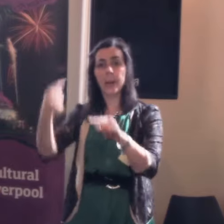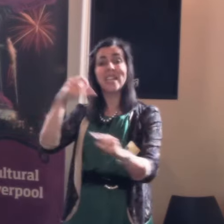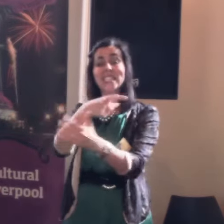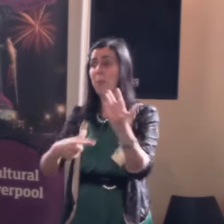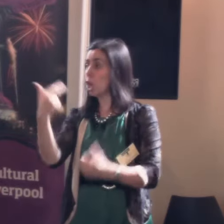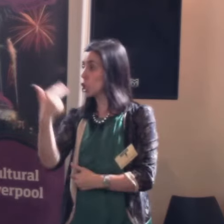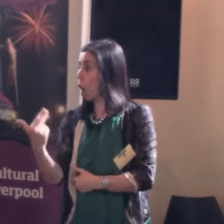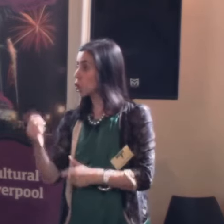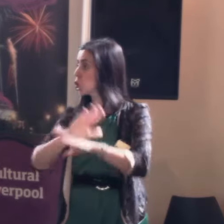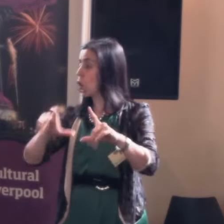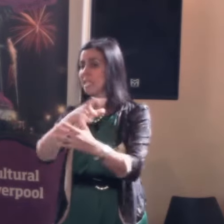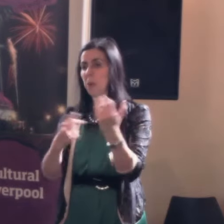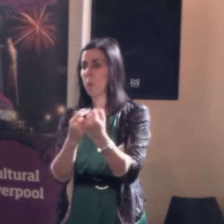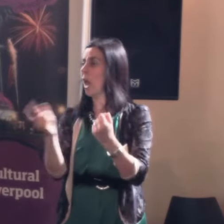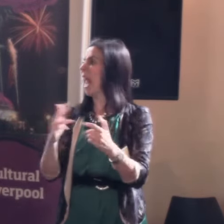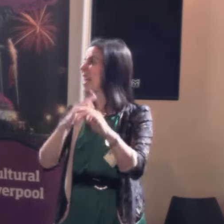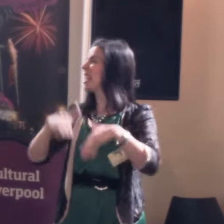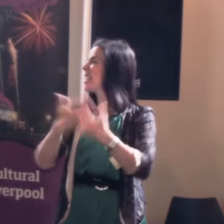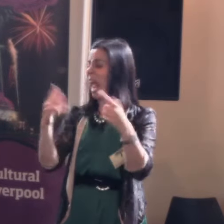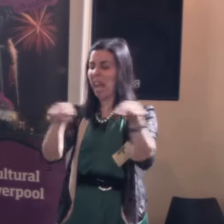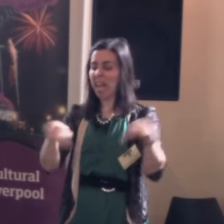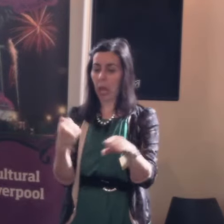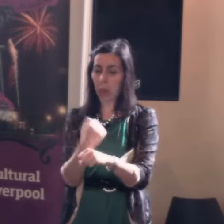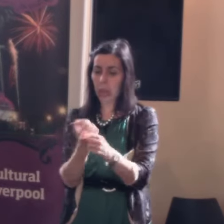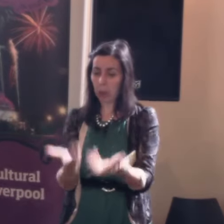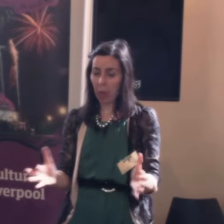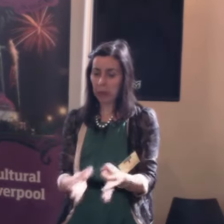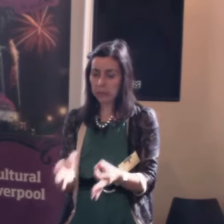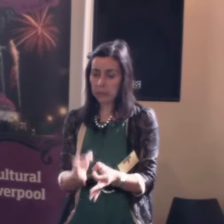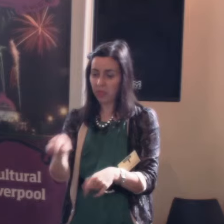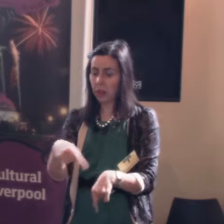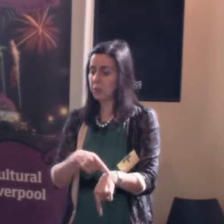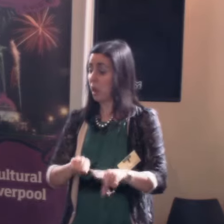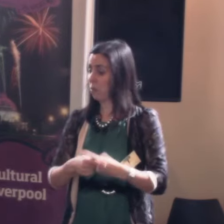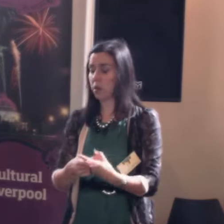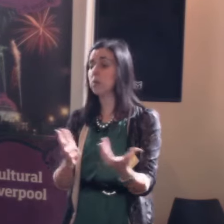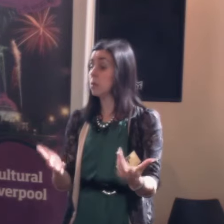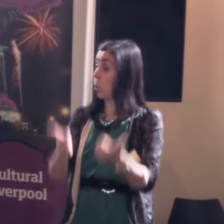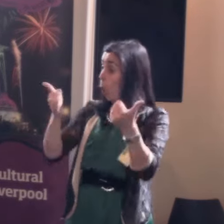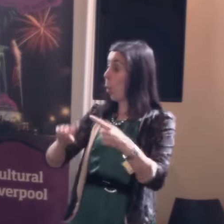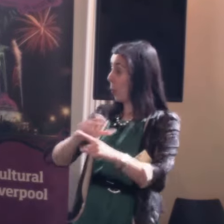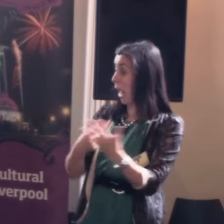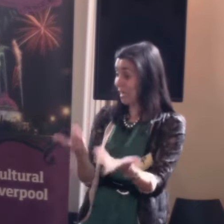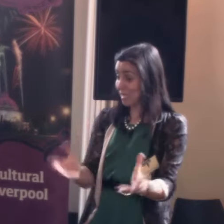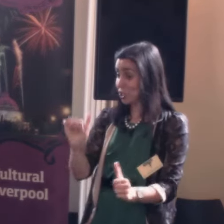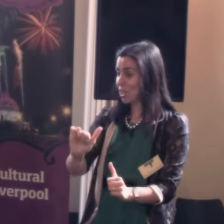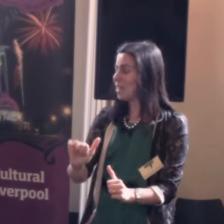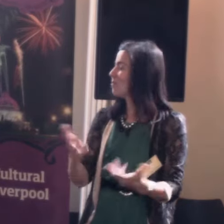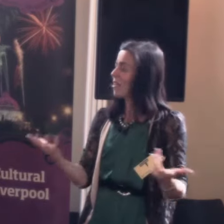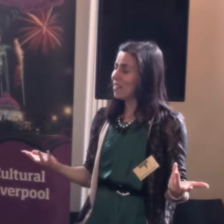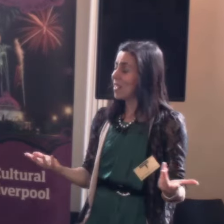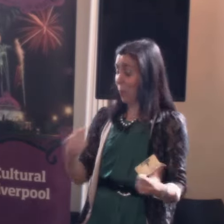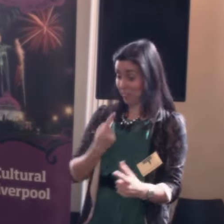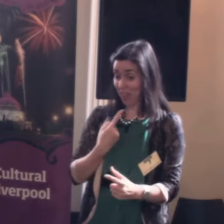disabled group in a day-care centre making baskets -- fine baskets though they were -- I even made some myself